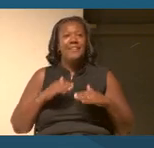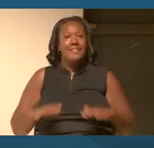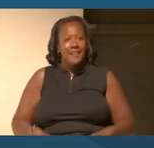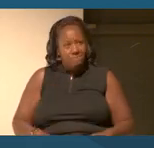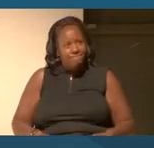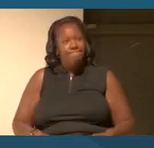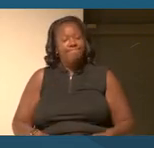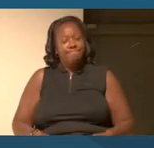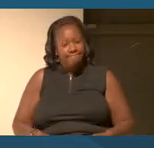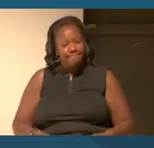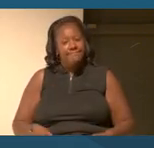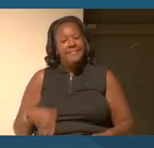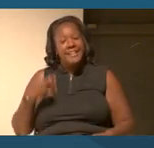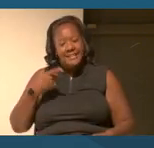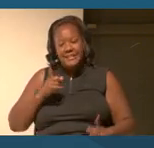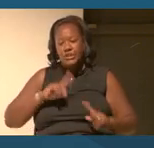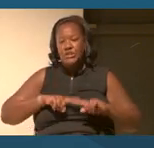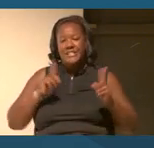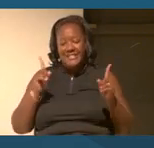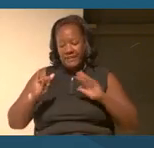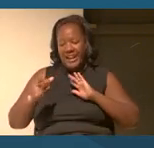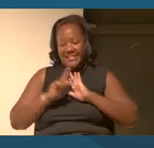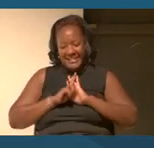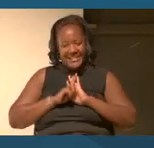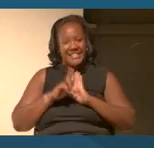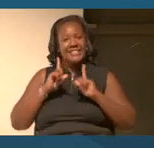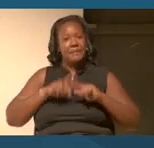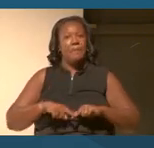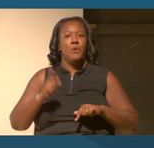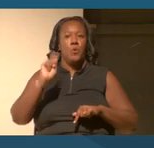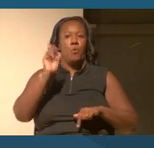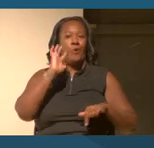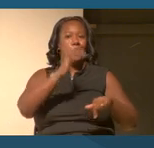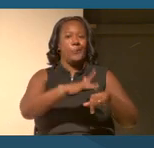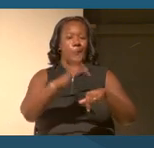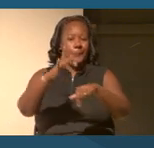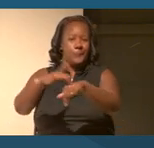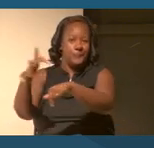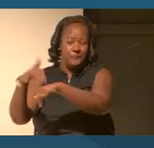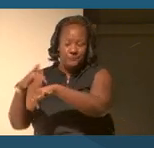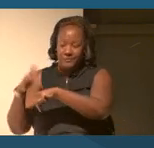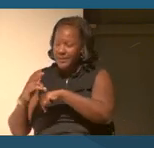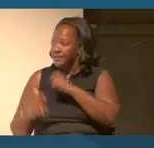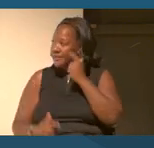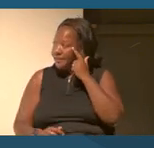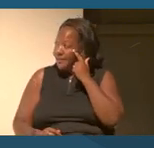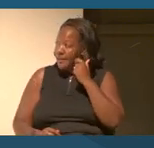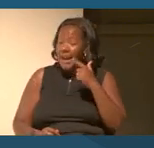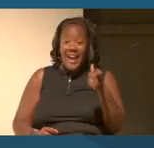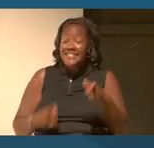that you have different identities in different places. So I was like, nope, I'm black.